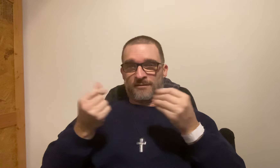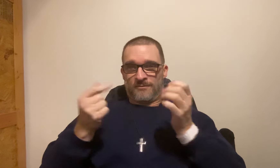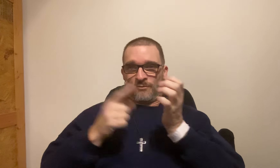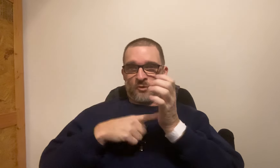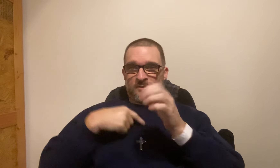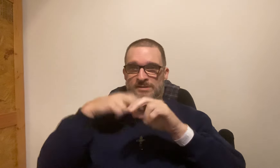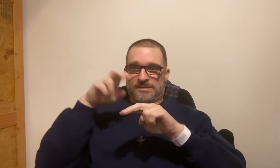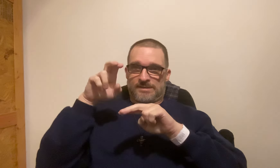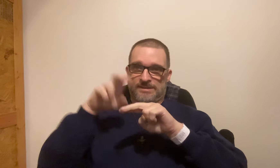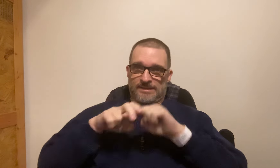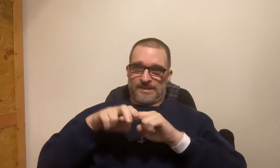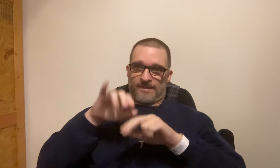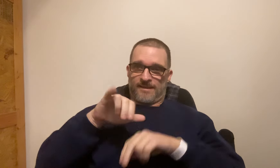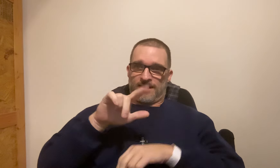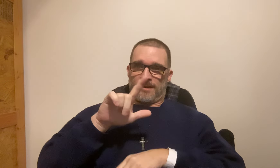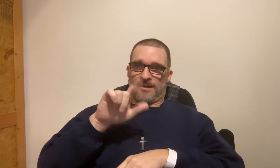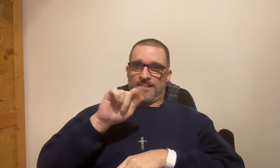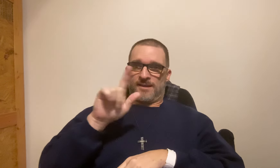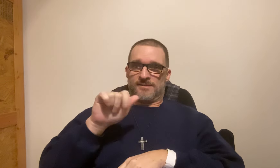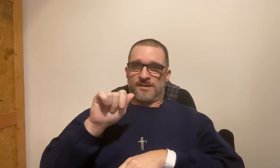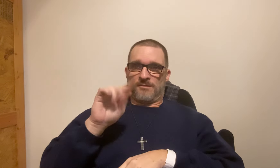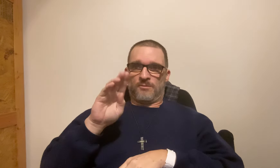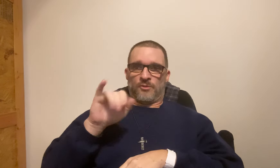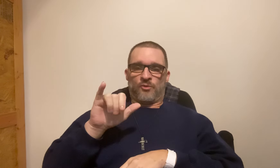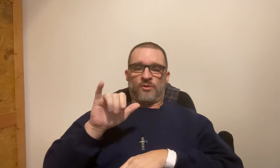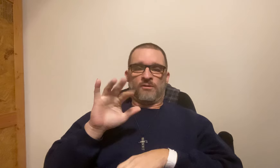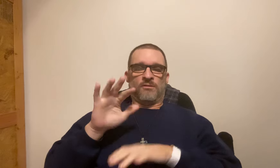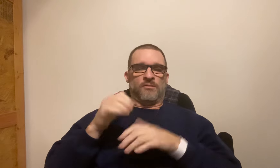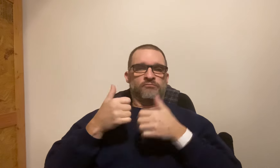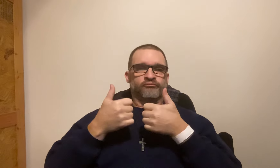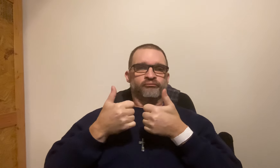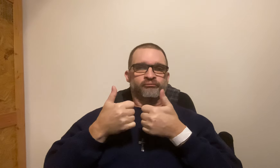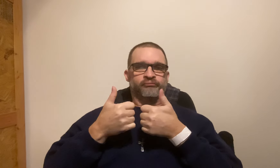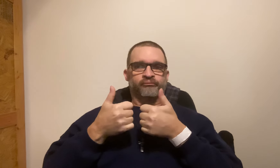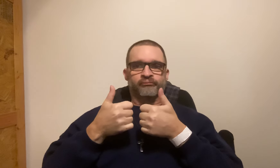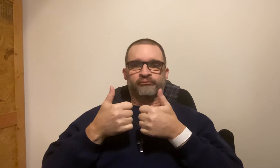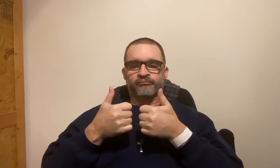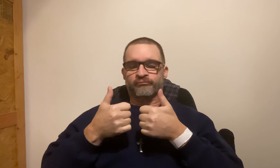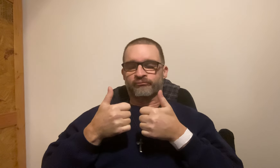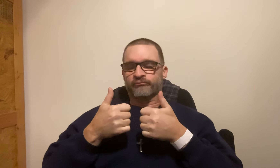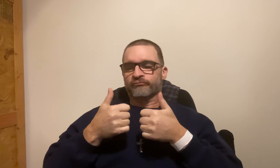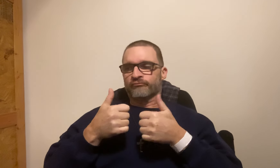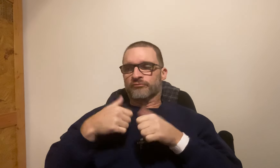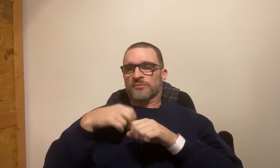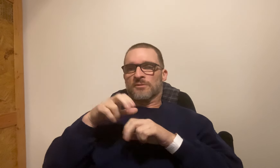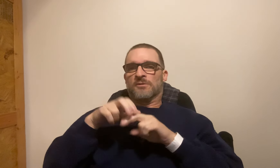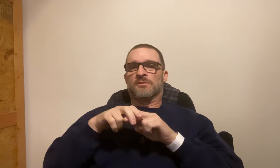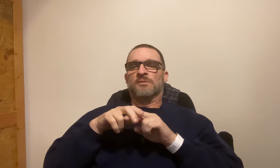My pain was going away once I sat on that La-Z-Boy recliner. Its *two thumbs up*